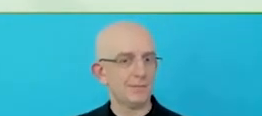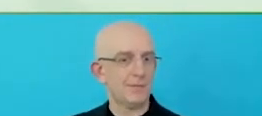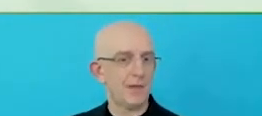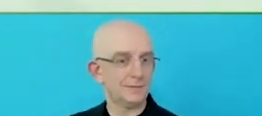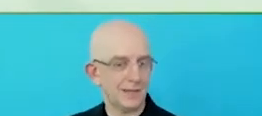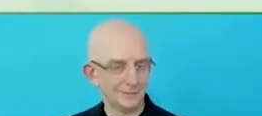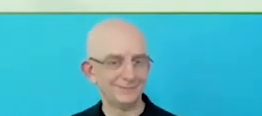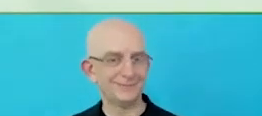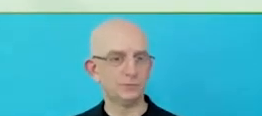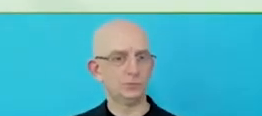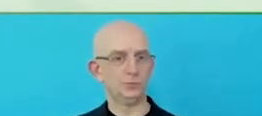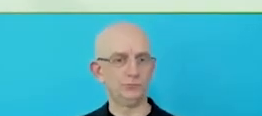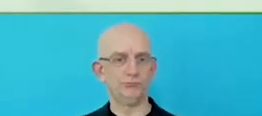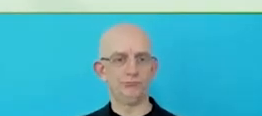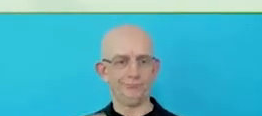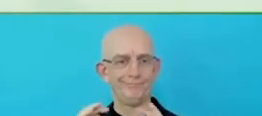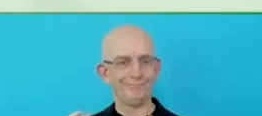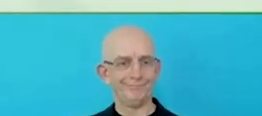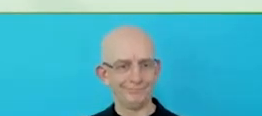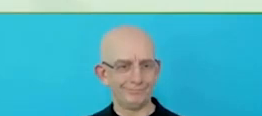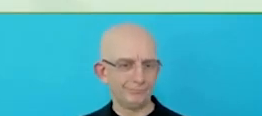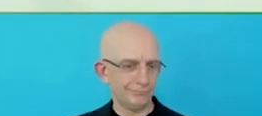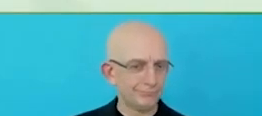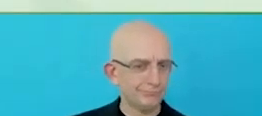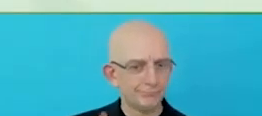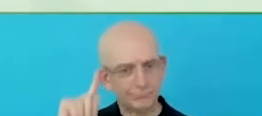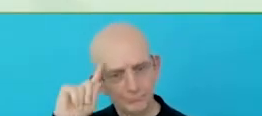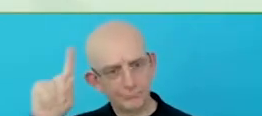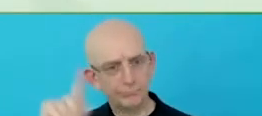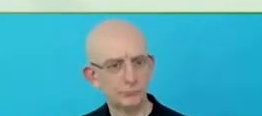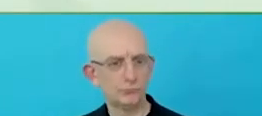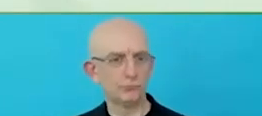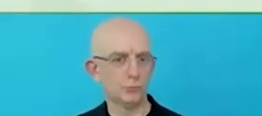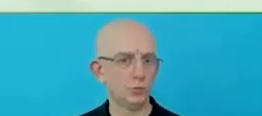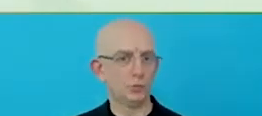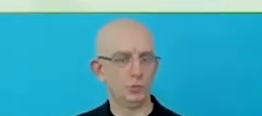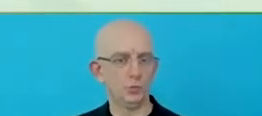interwoven, throughout our business and our business strategy and that